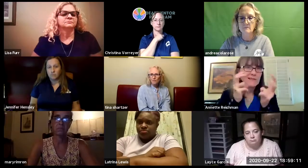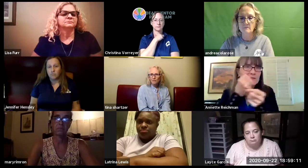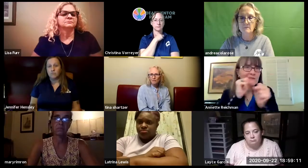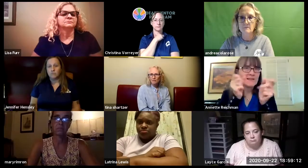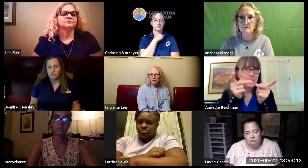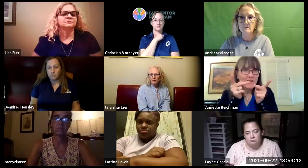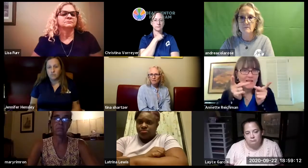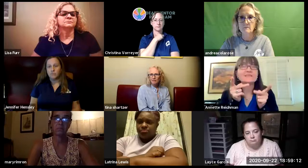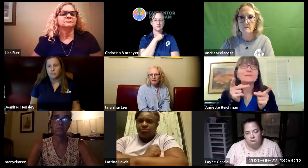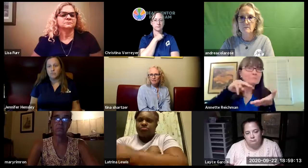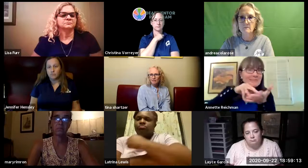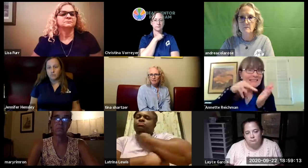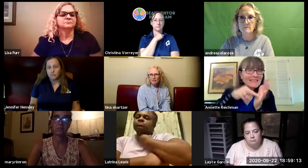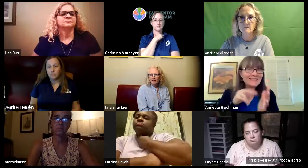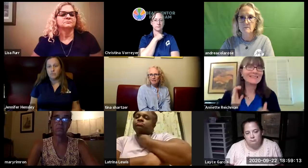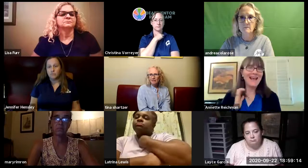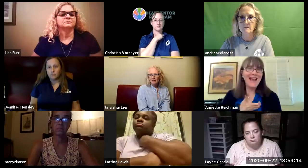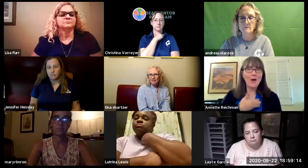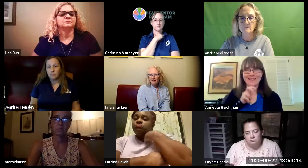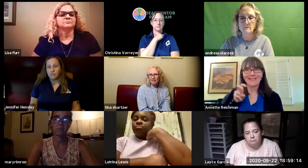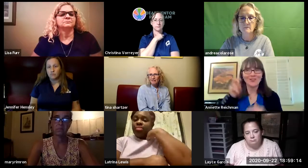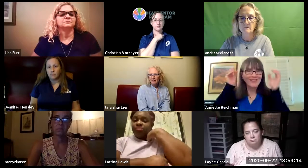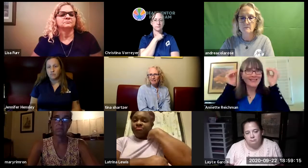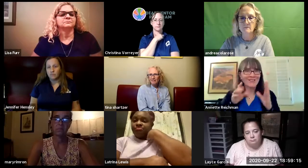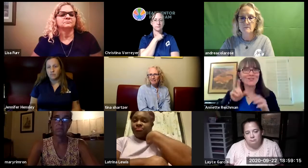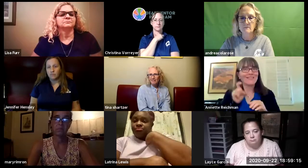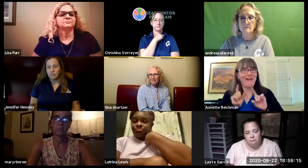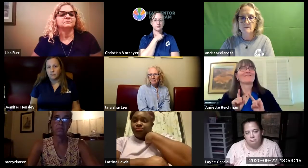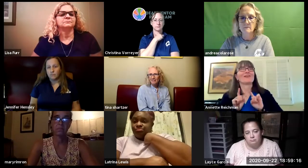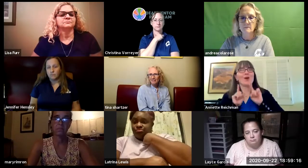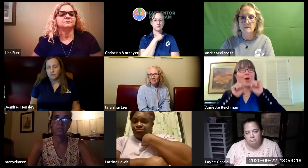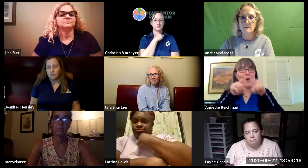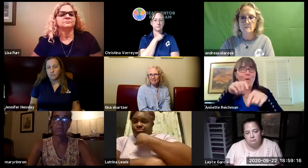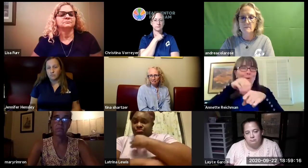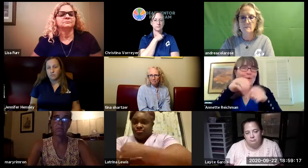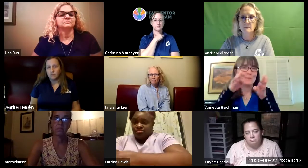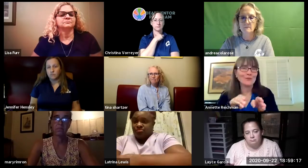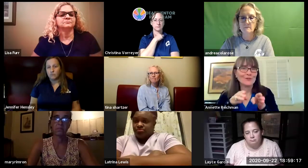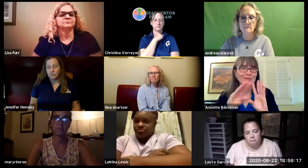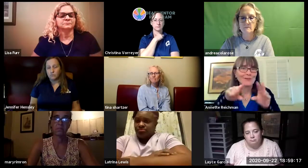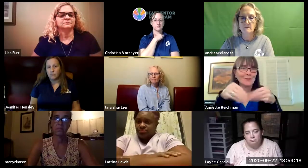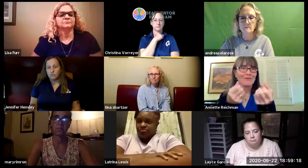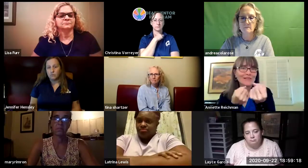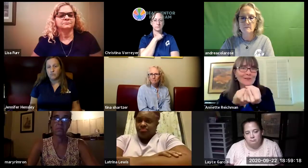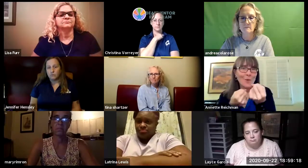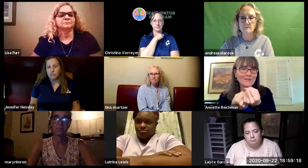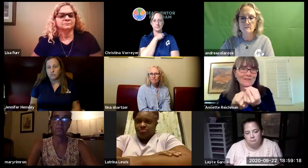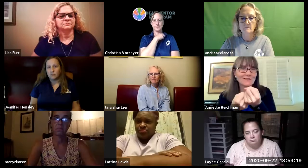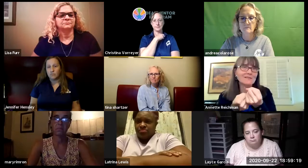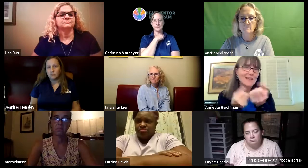and so these special students will be able to come on to their school campuses and receive services